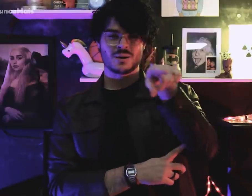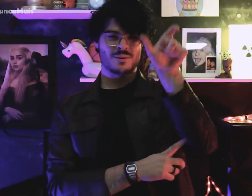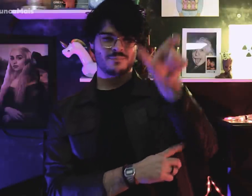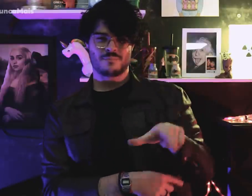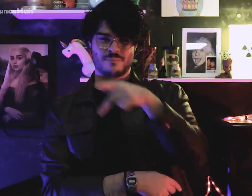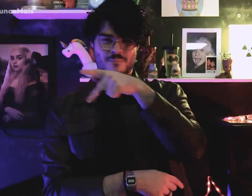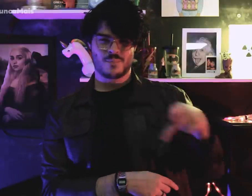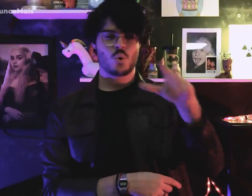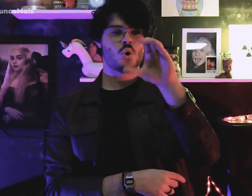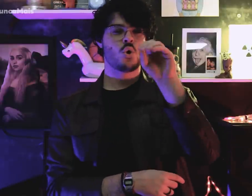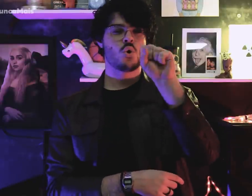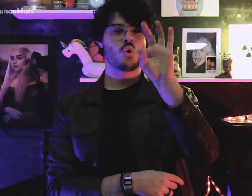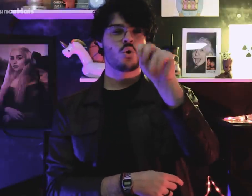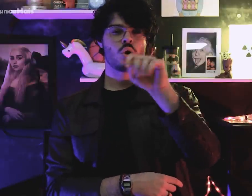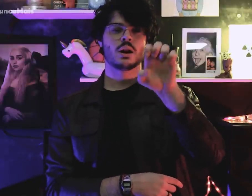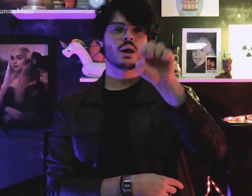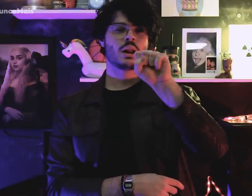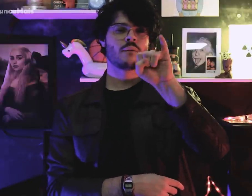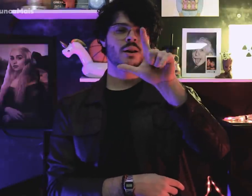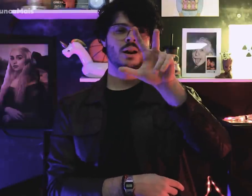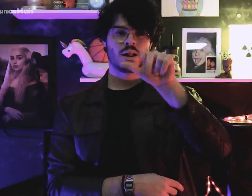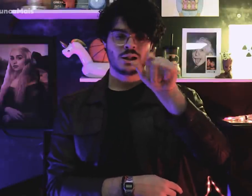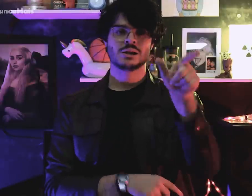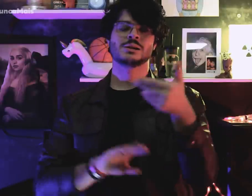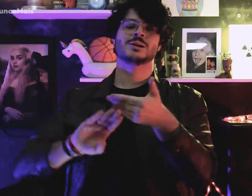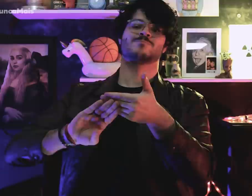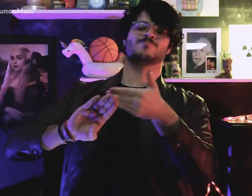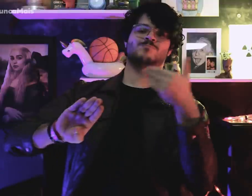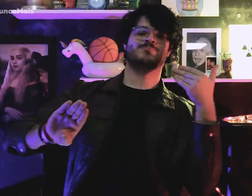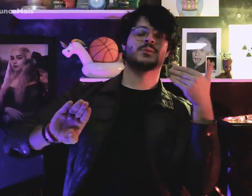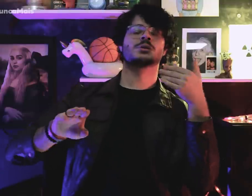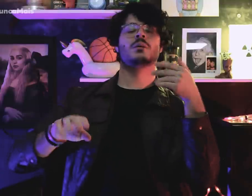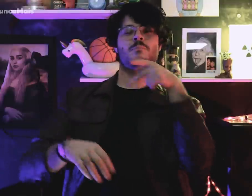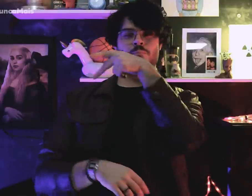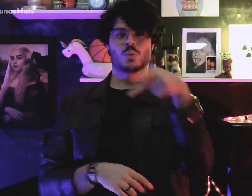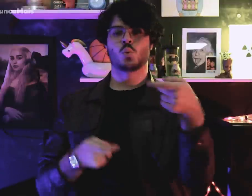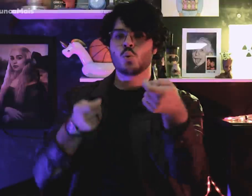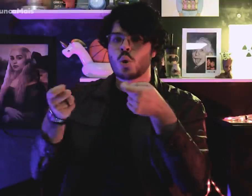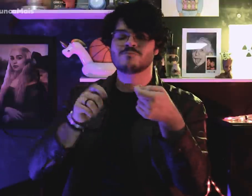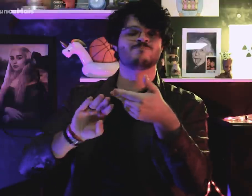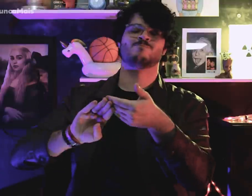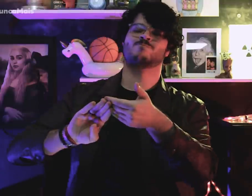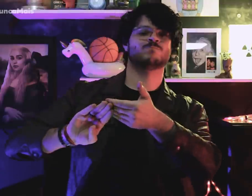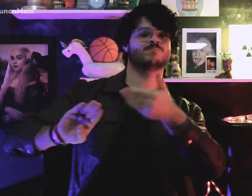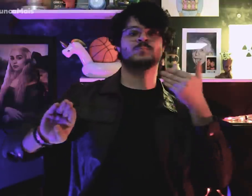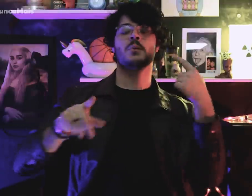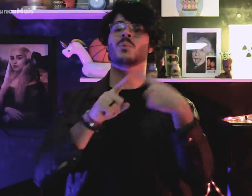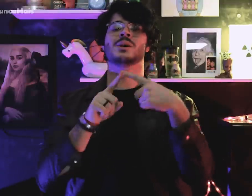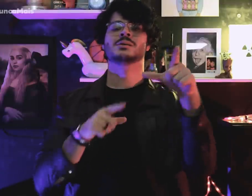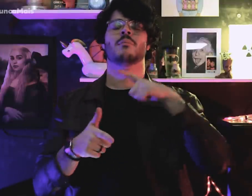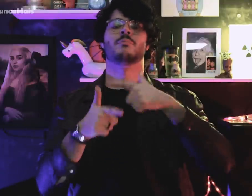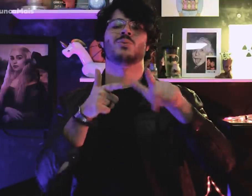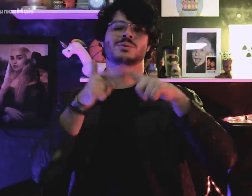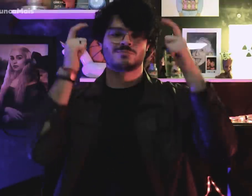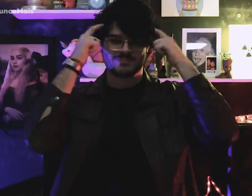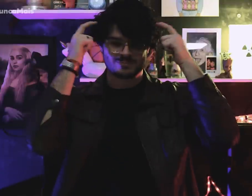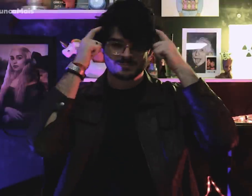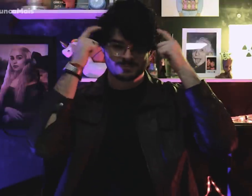President Costa e Silva stepped away from because of a brain problem,